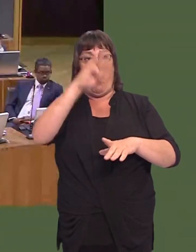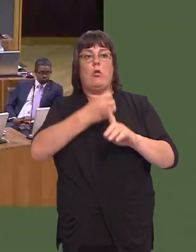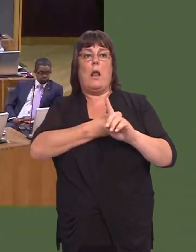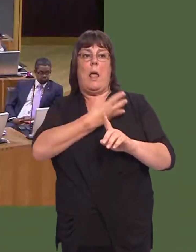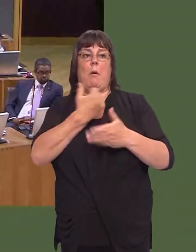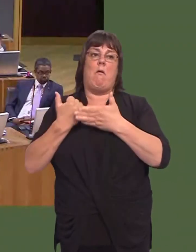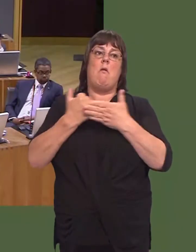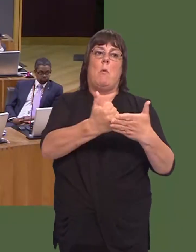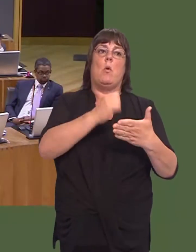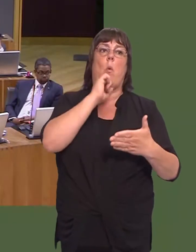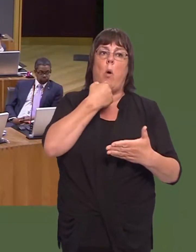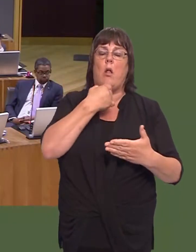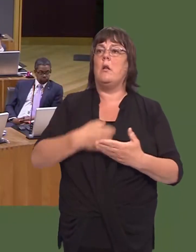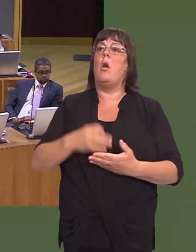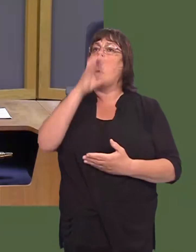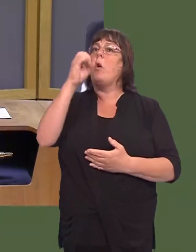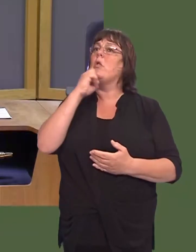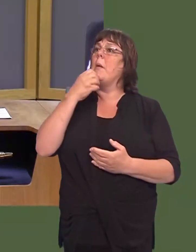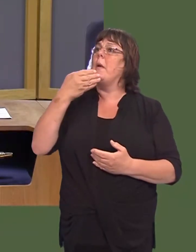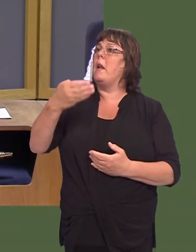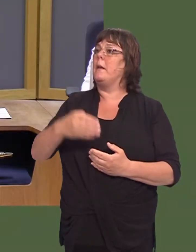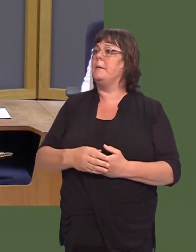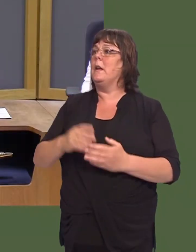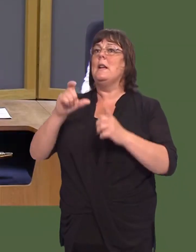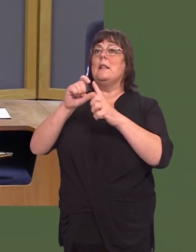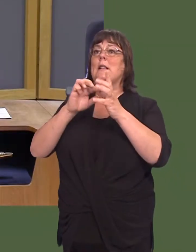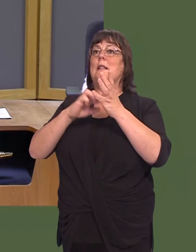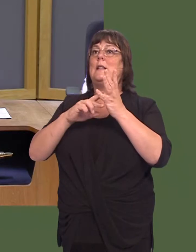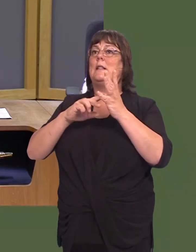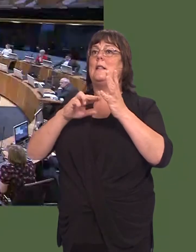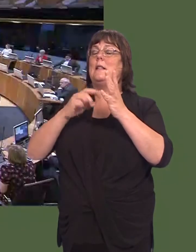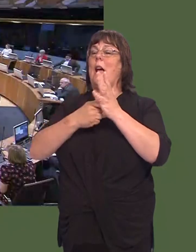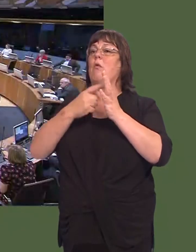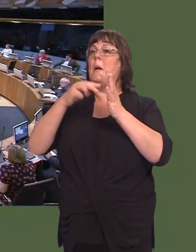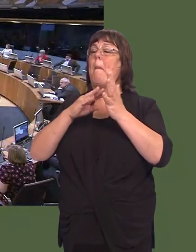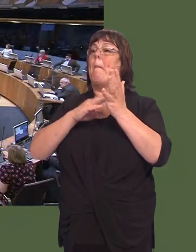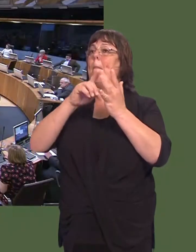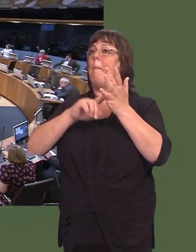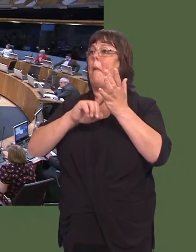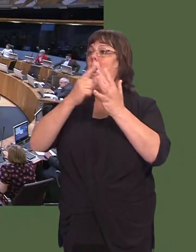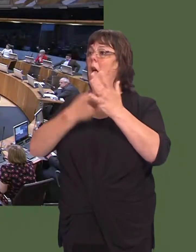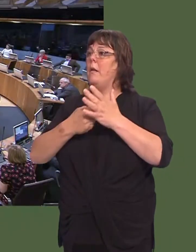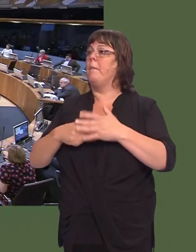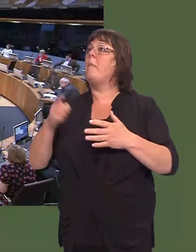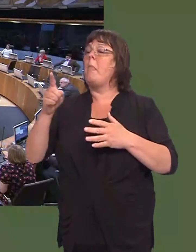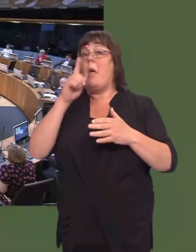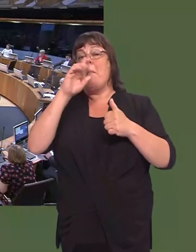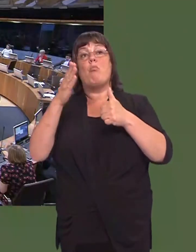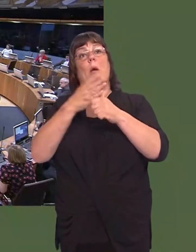Darren Millar: 9. A wnaiff y Prif Weinidog ddatganiad am yr hyn y mae Llywodraeth Cymru yn ei wneud i wella gwasanaethau gofal sylfaenol yng ngogledd Cymru?